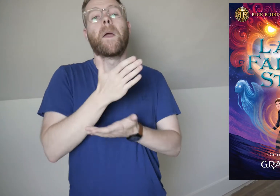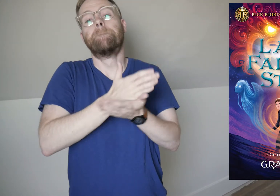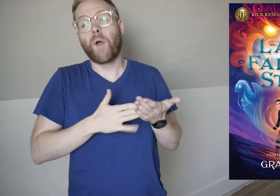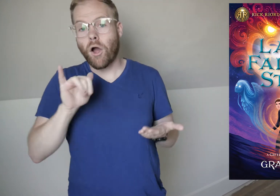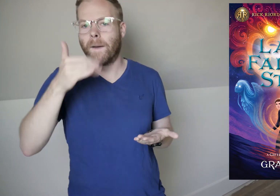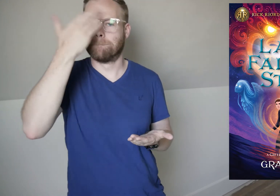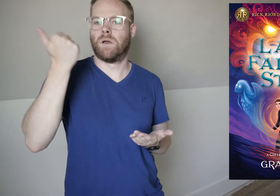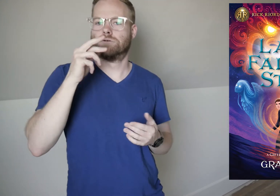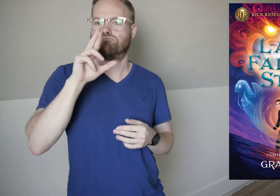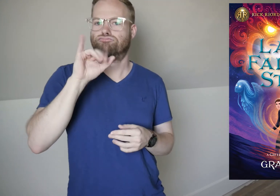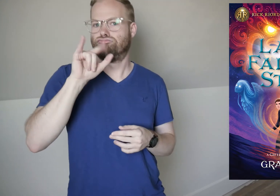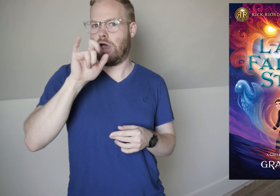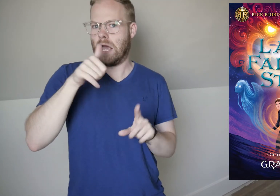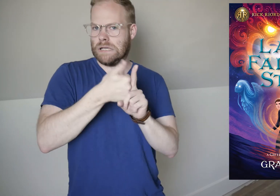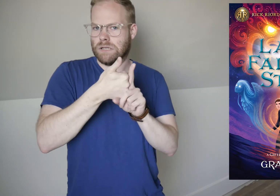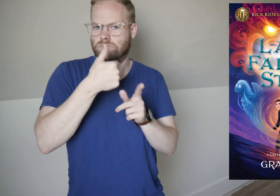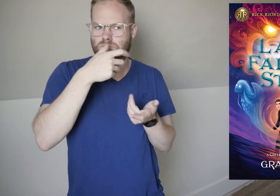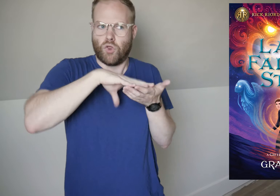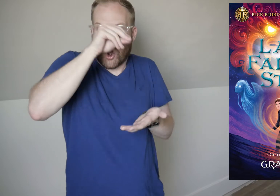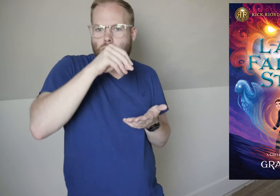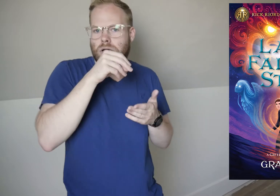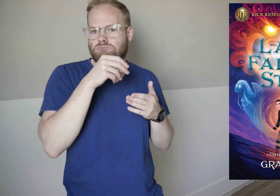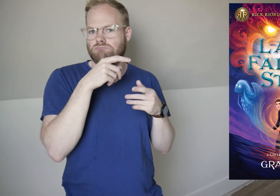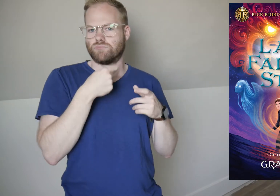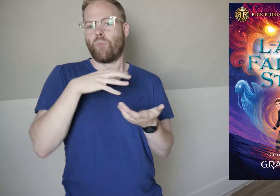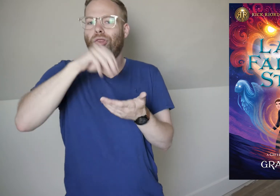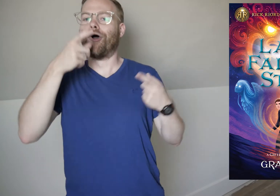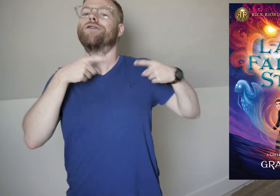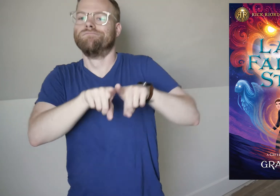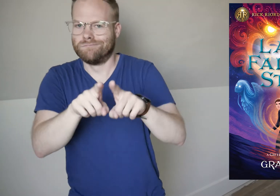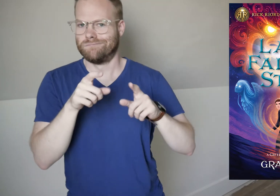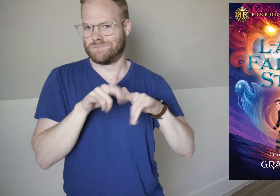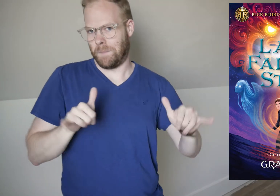Part of that was because Riley was learning some herself, so we learned along with her.